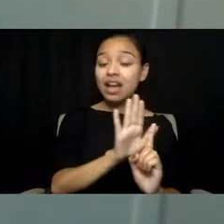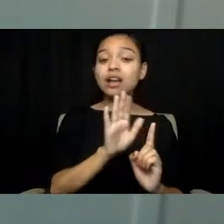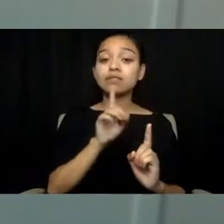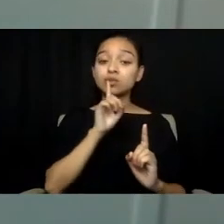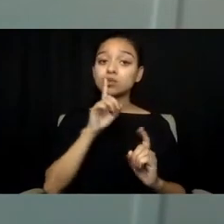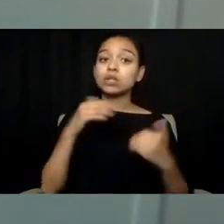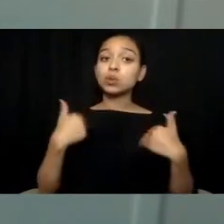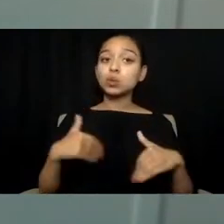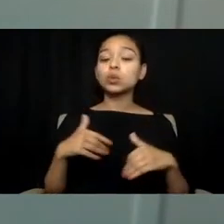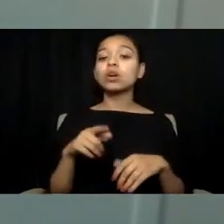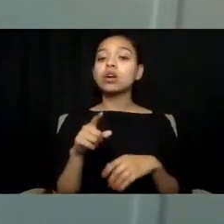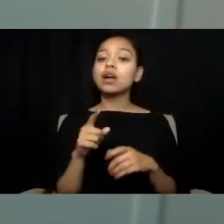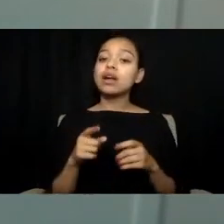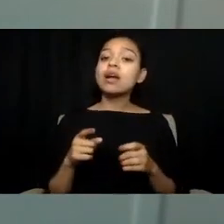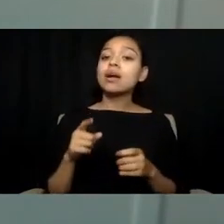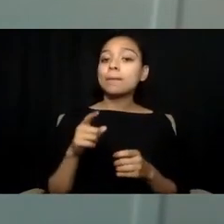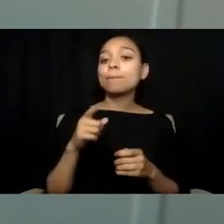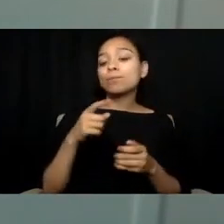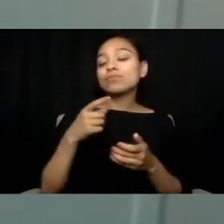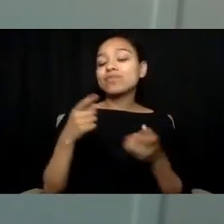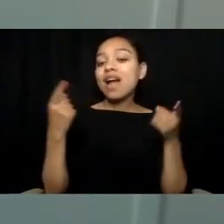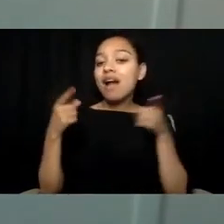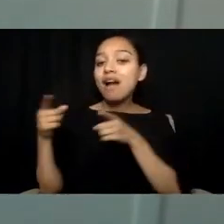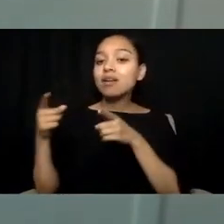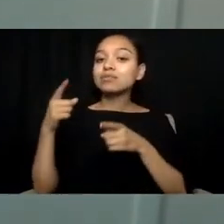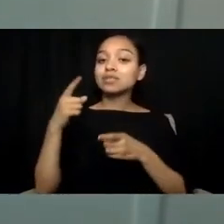According to Cassidy et al. 2014,